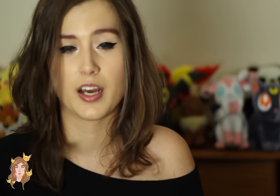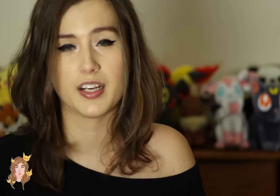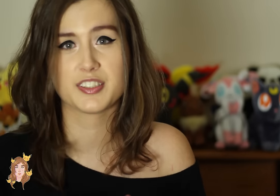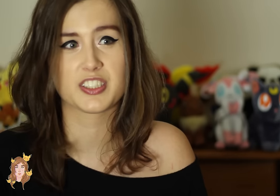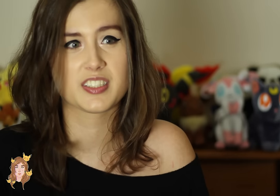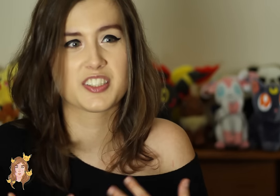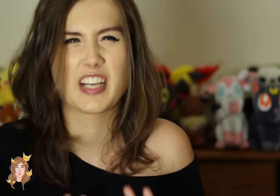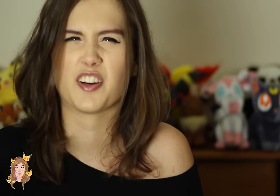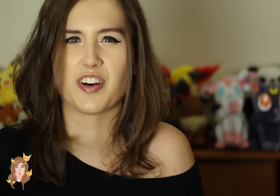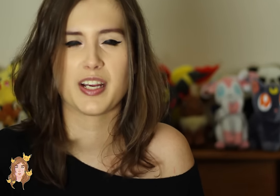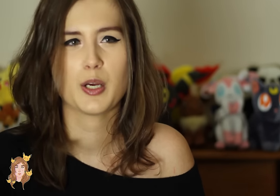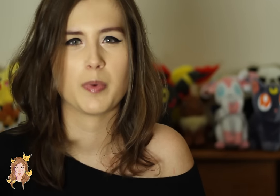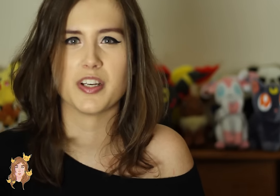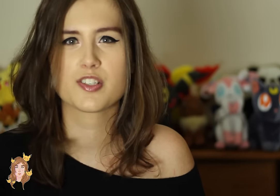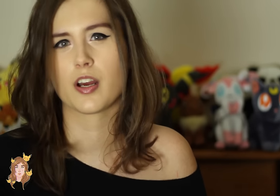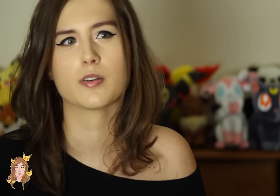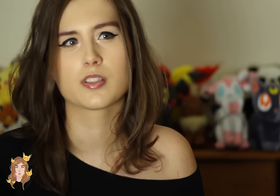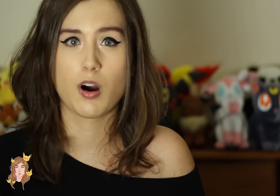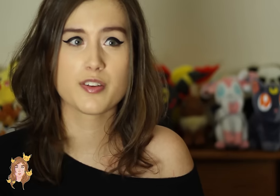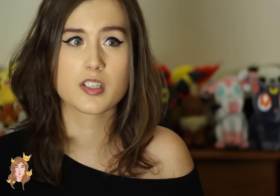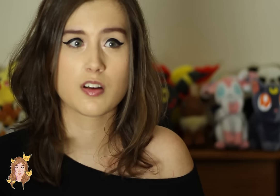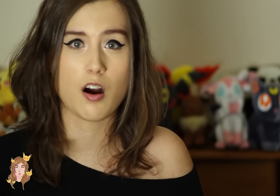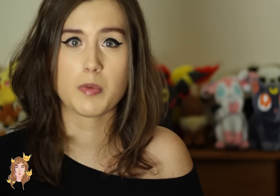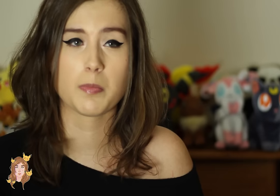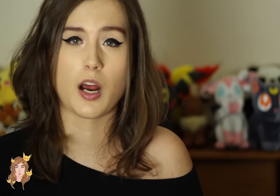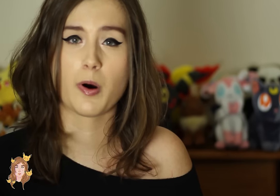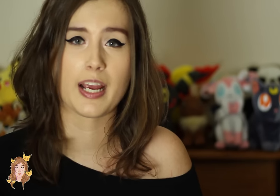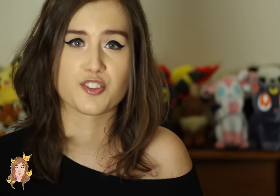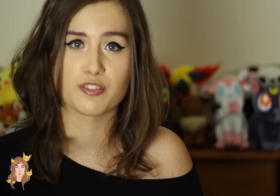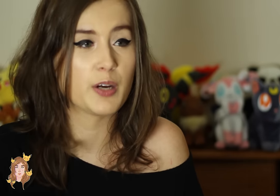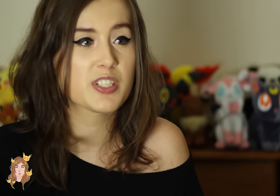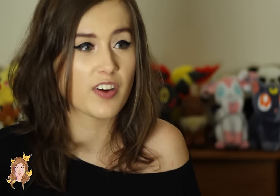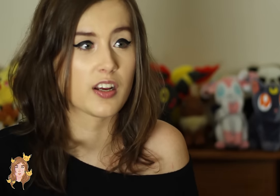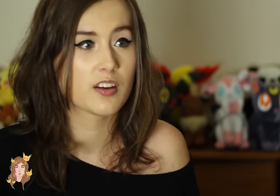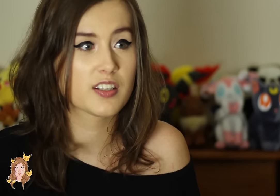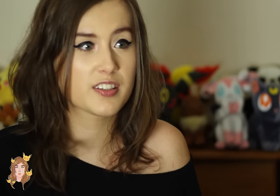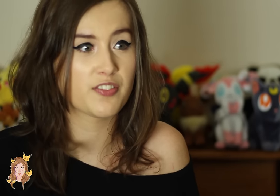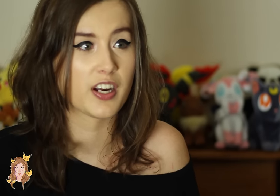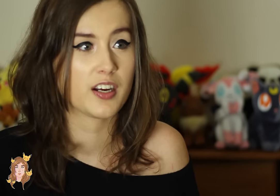And it’s - it’s just kind of funny, but then she goes, “Well, you can call me, but I won’t answer.” It was funny. It’s still funny.